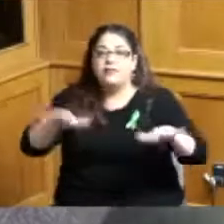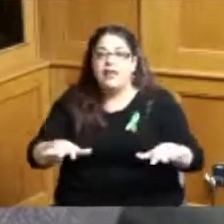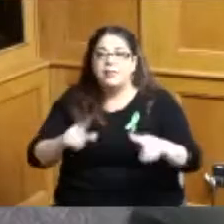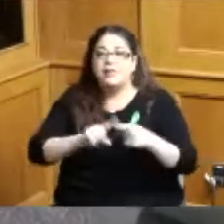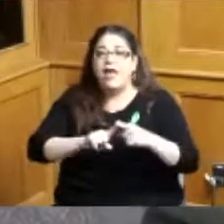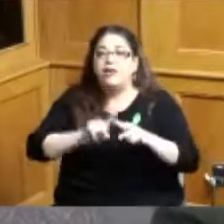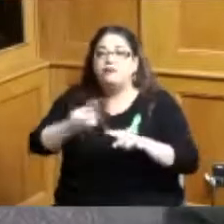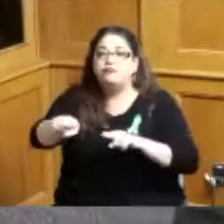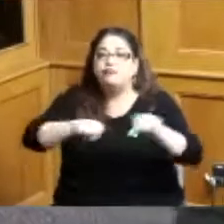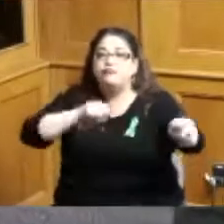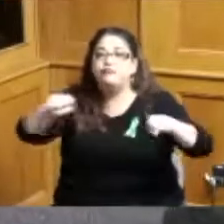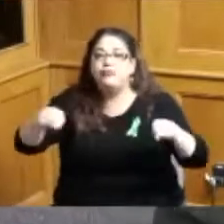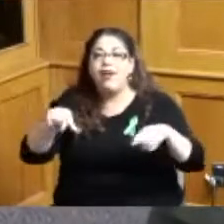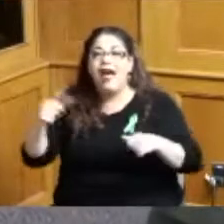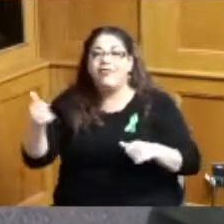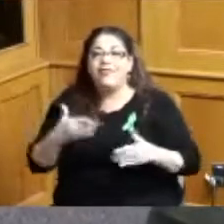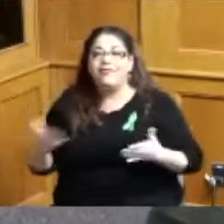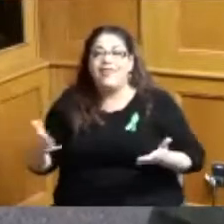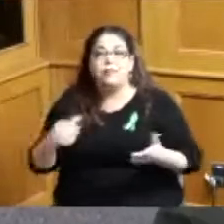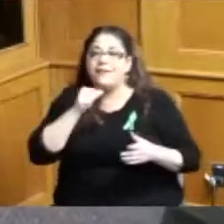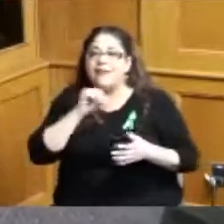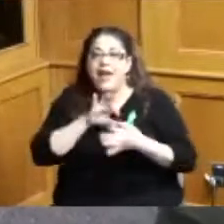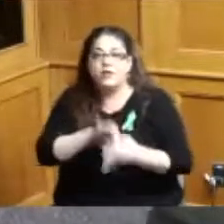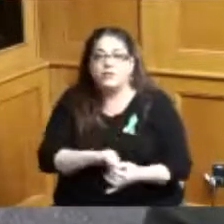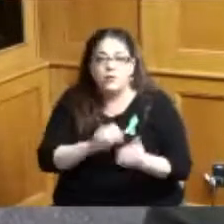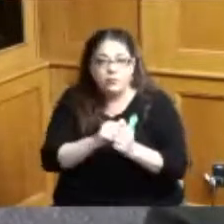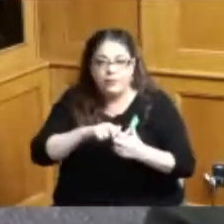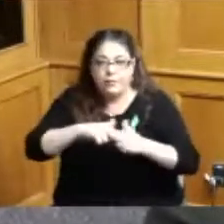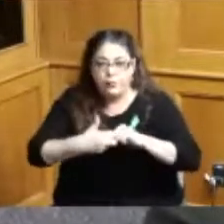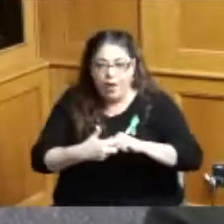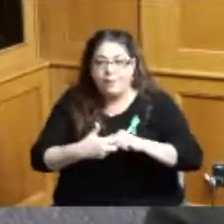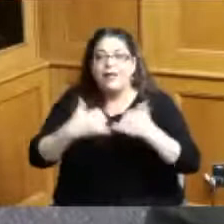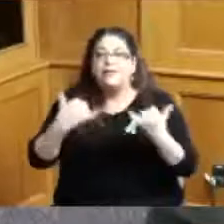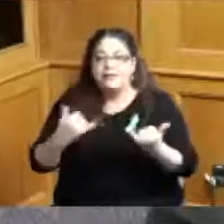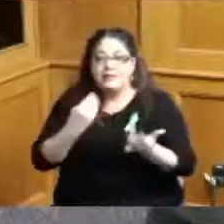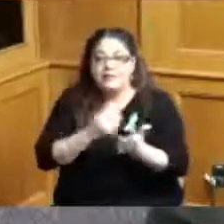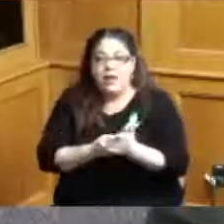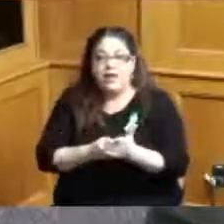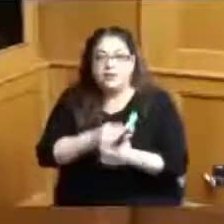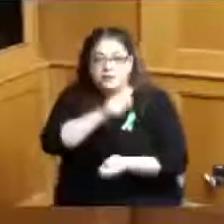things not necessarily associated with what they were intended to do to begin with right so Madam